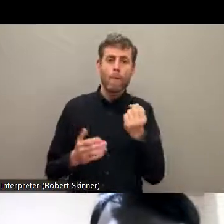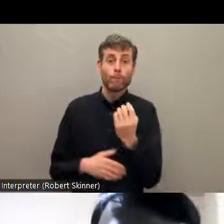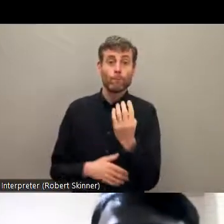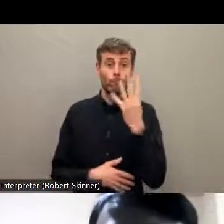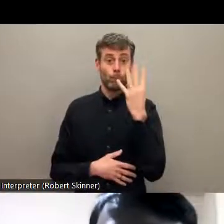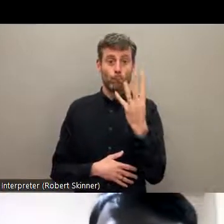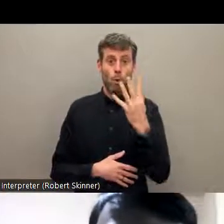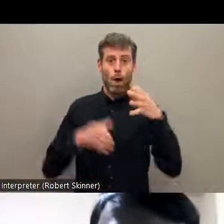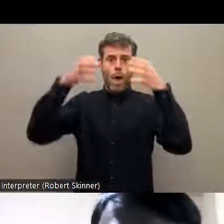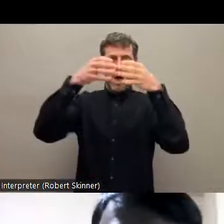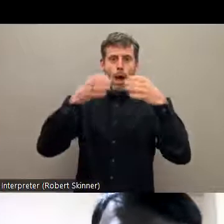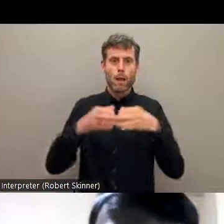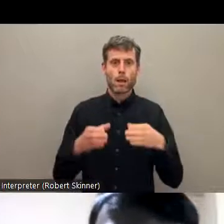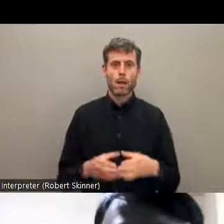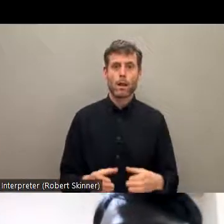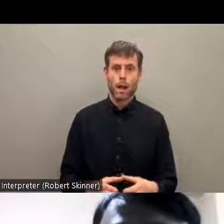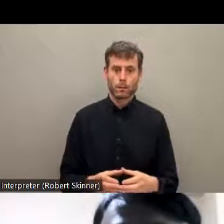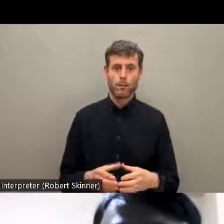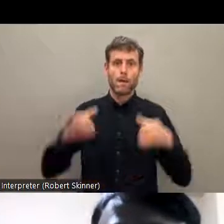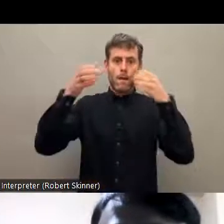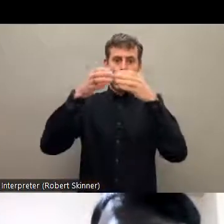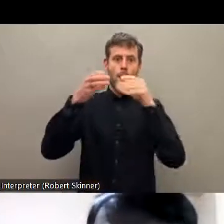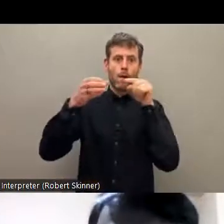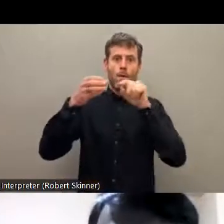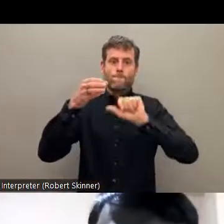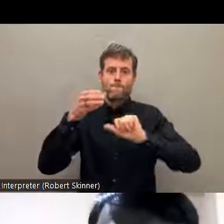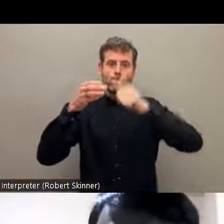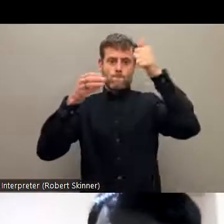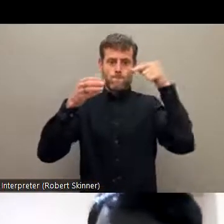At the top they are the Brahmans who are